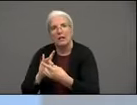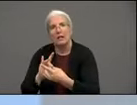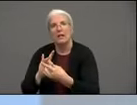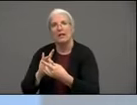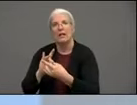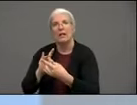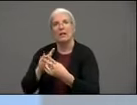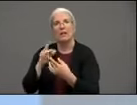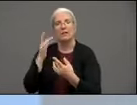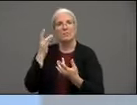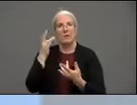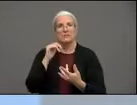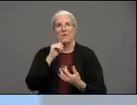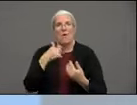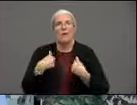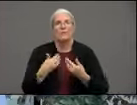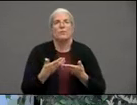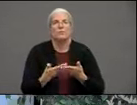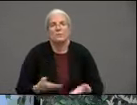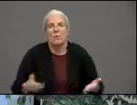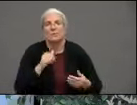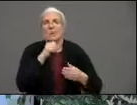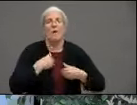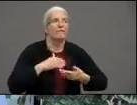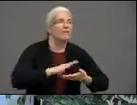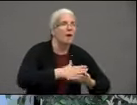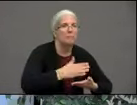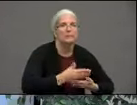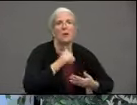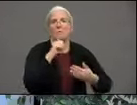and the resources to do it. LL: Yeah that was one of the issues uh